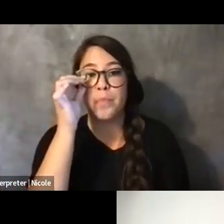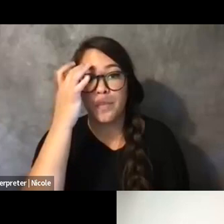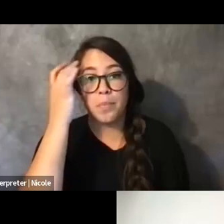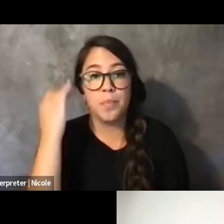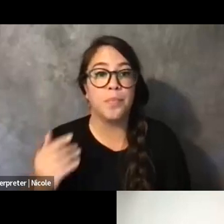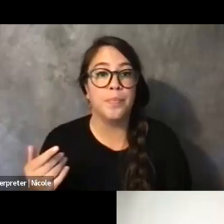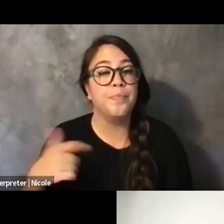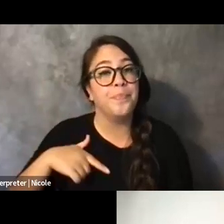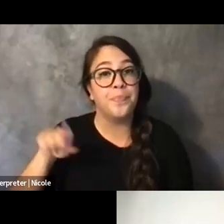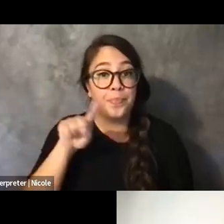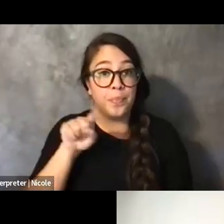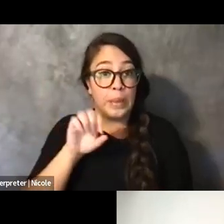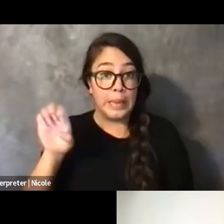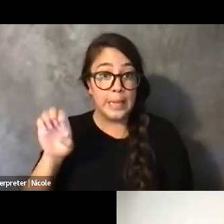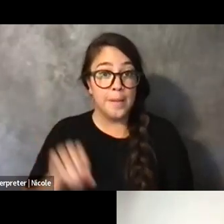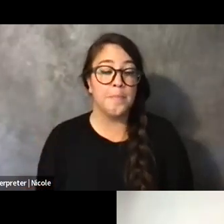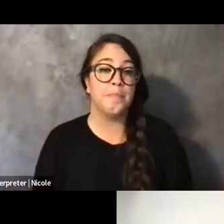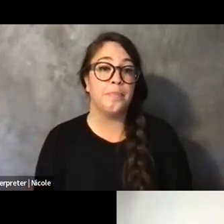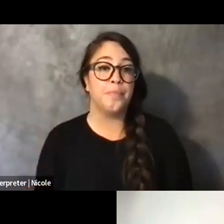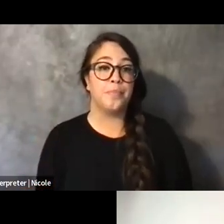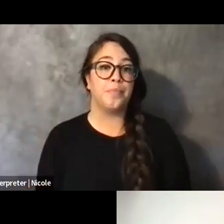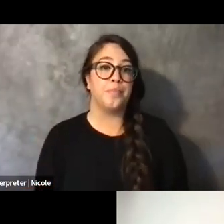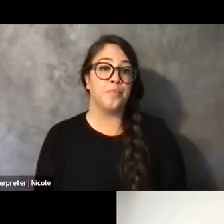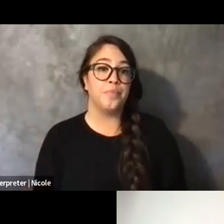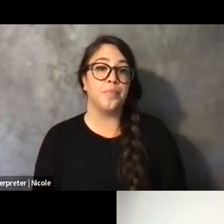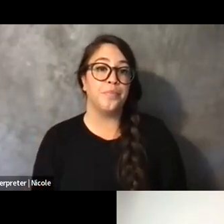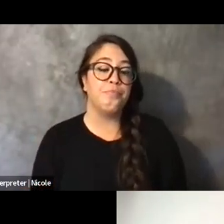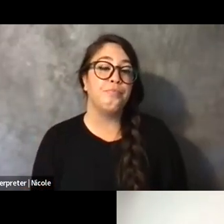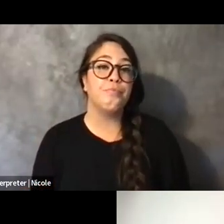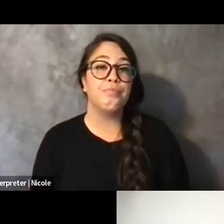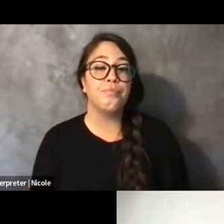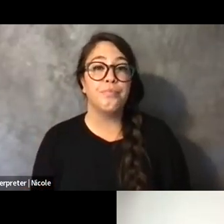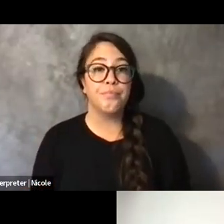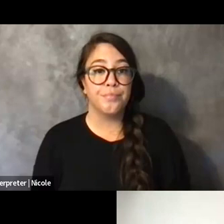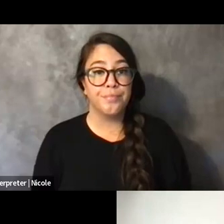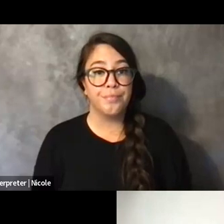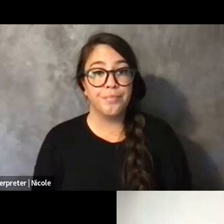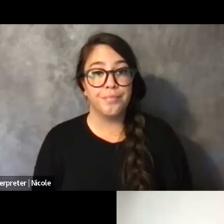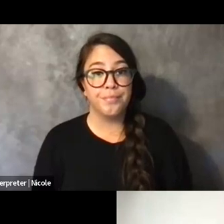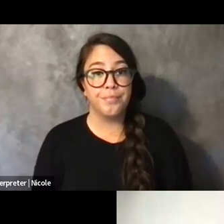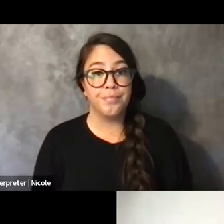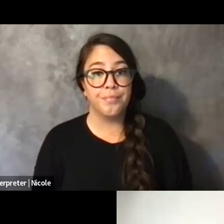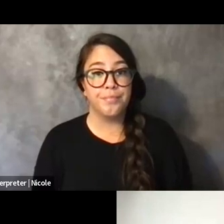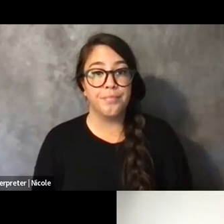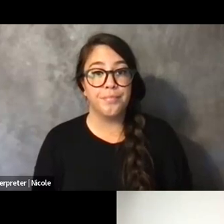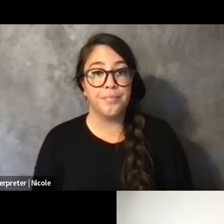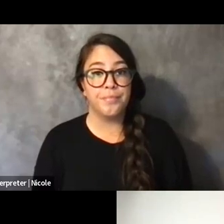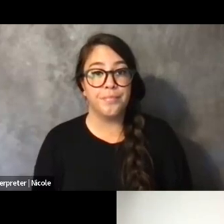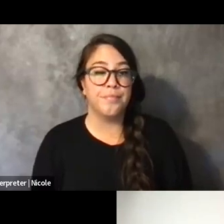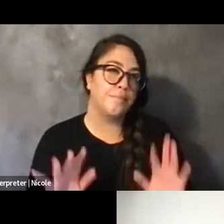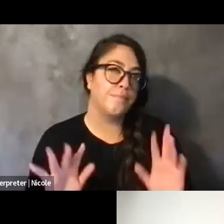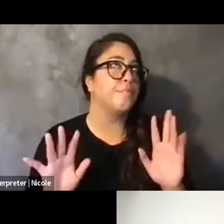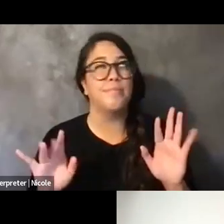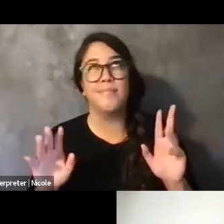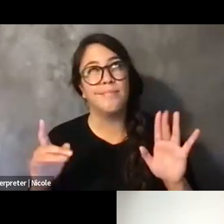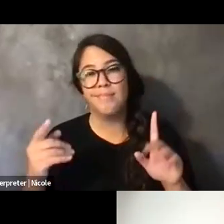So what -- all right, I forgot -- I lost my train of thought.